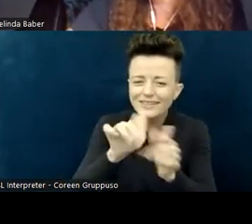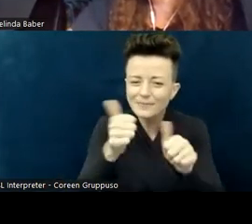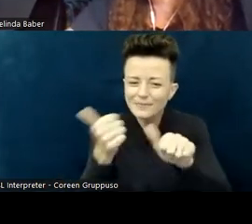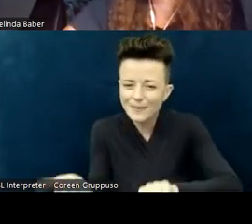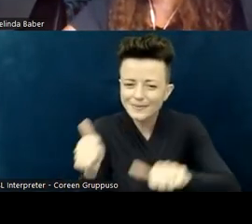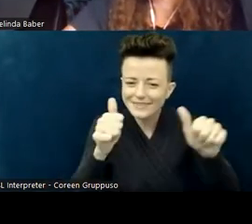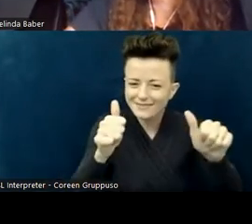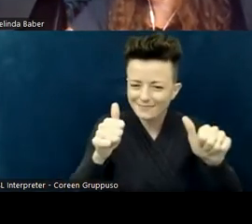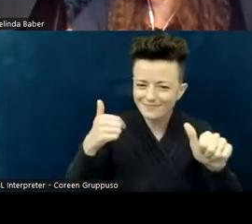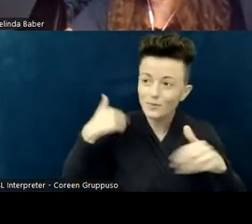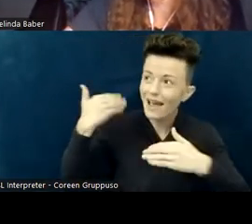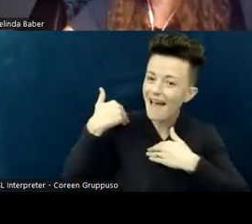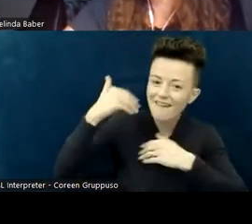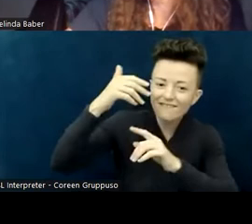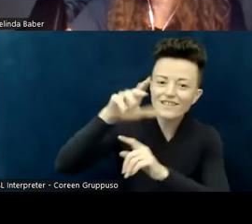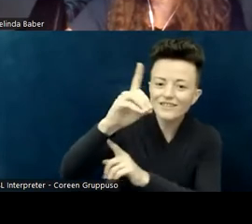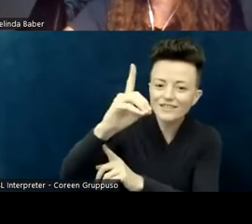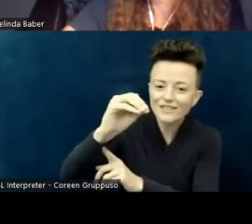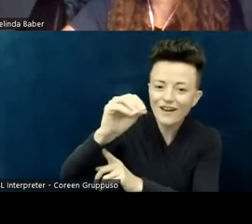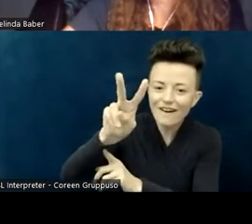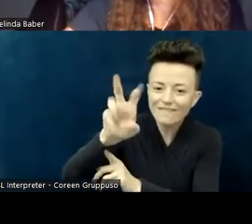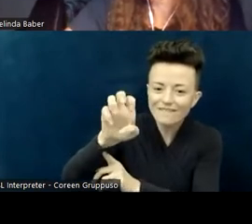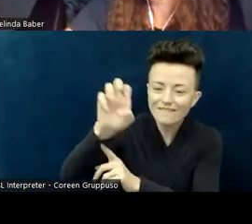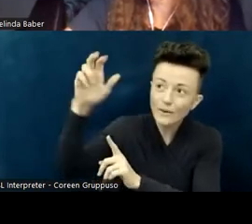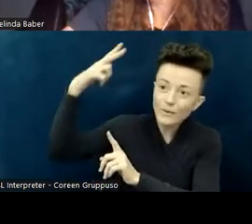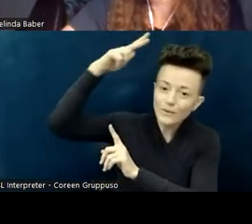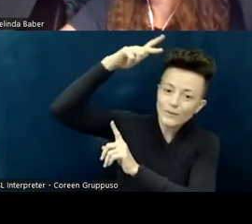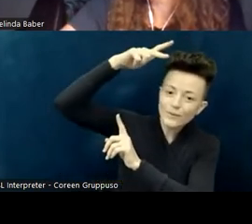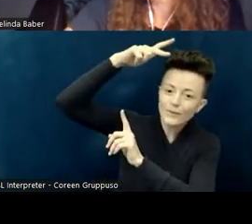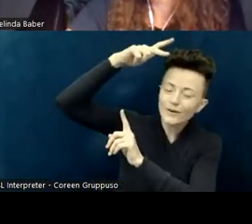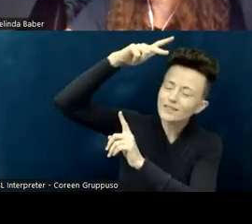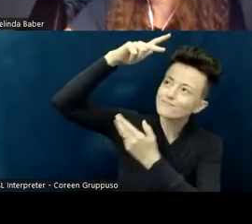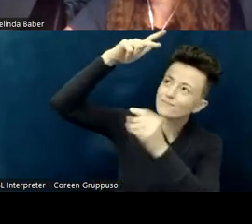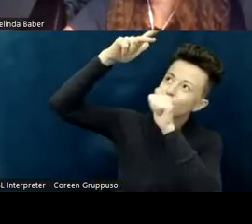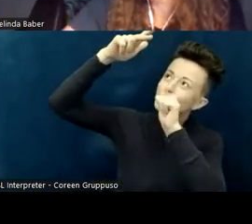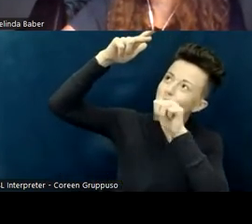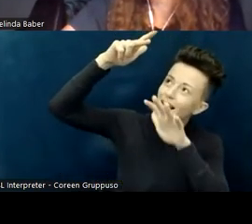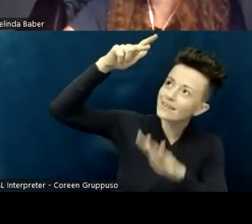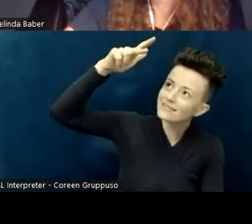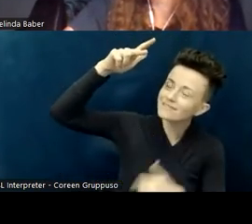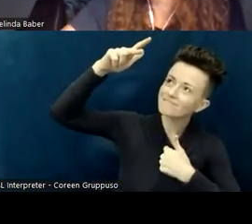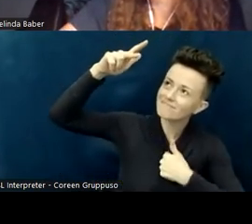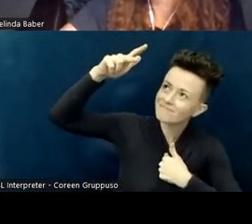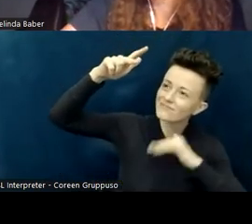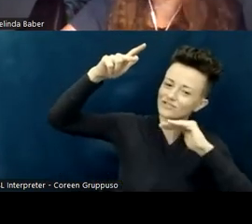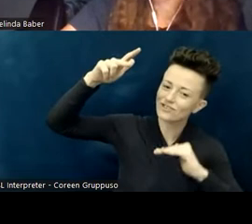caregivers wanted it. And then sent the dove home with them as a reminder that God is well-pleased with each of us.